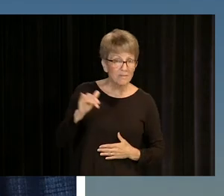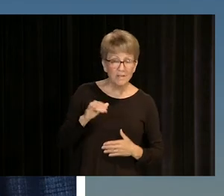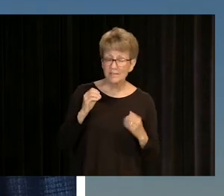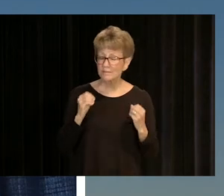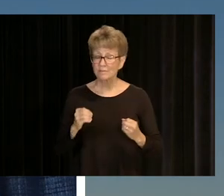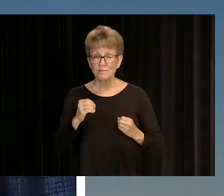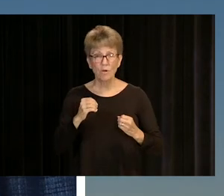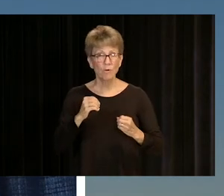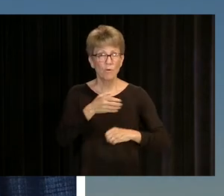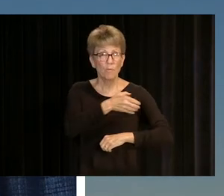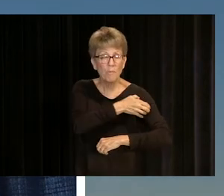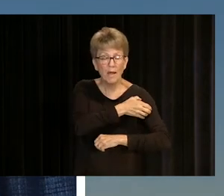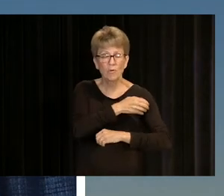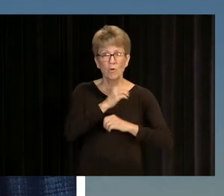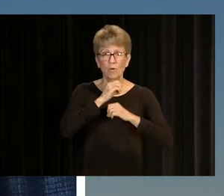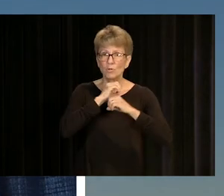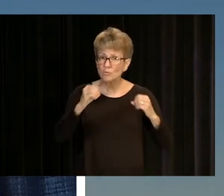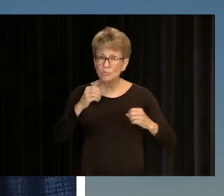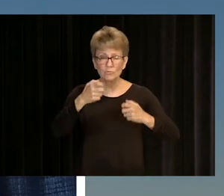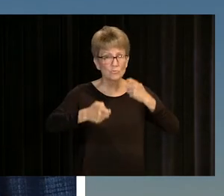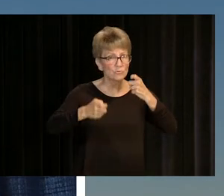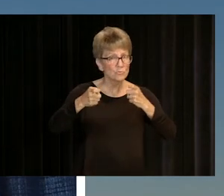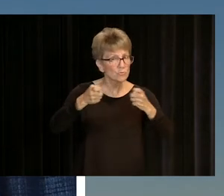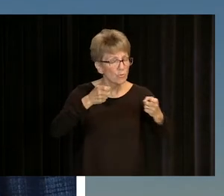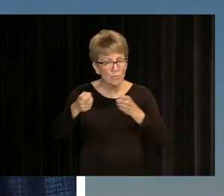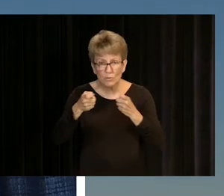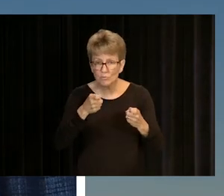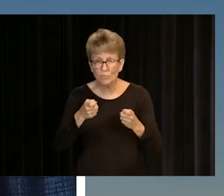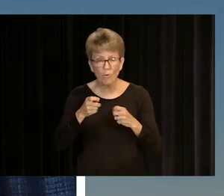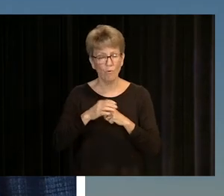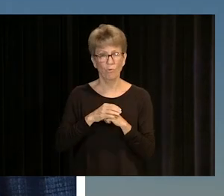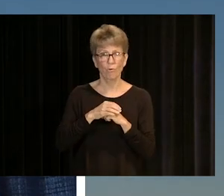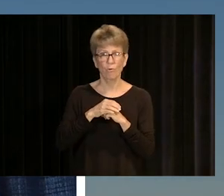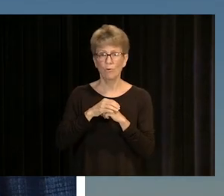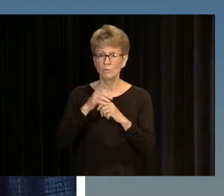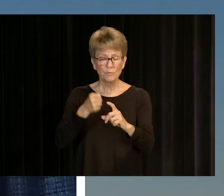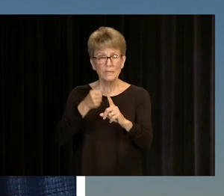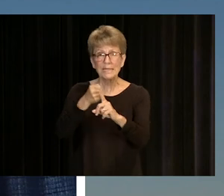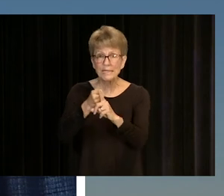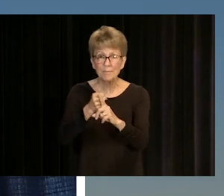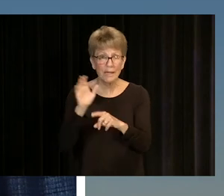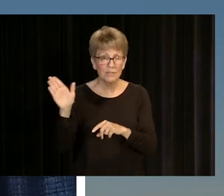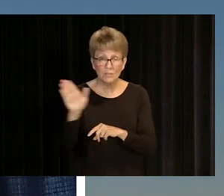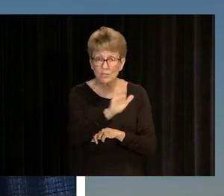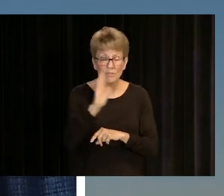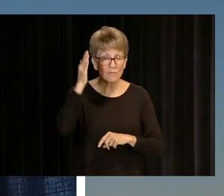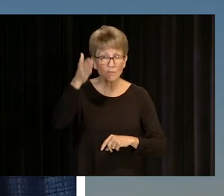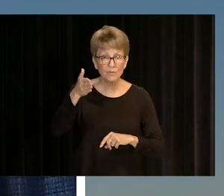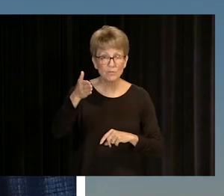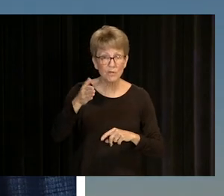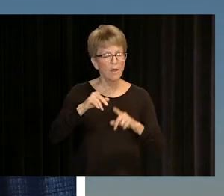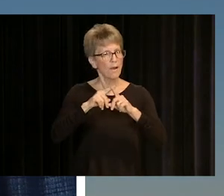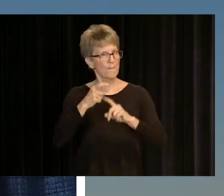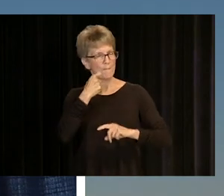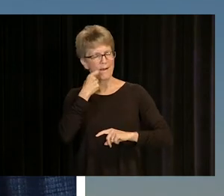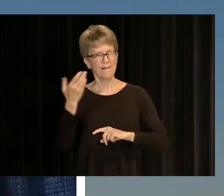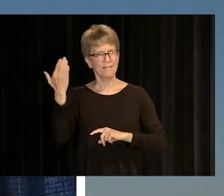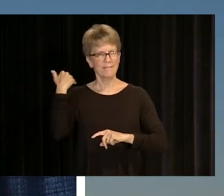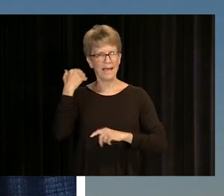IT MAY SEEM LIKE YOU HAVE NO POWER OR CONTROL WHEN IT COMES TO SHAPING YOUR FUTURE AND THE WORLD AROUND YOU, BUT IF THE LAST DECADE TAUGHT US ANYTHING,